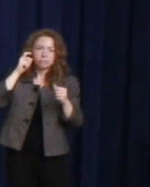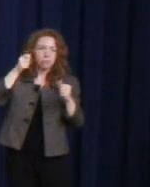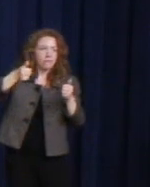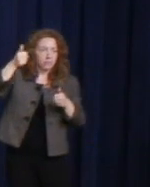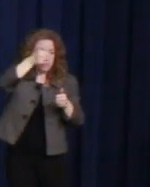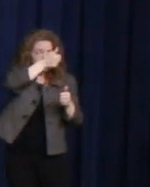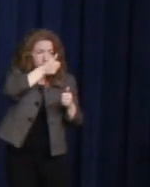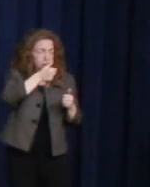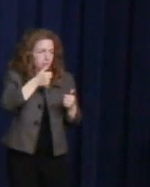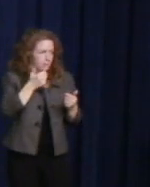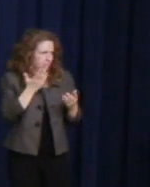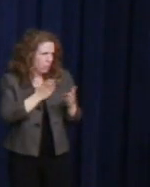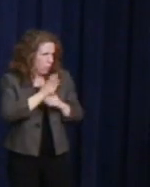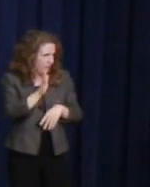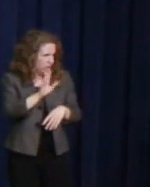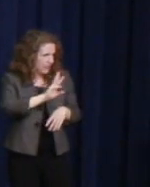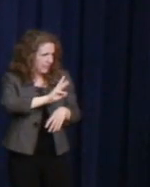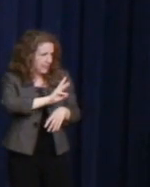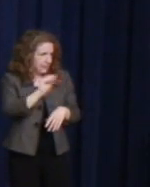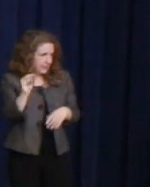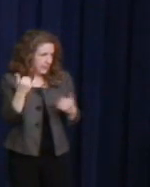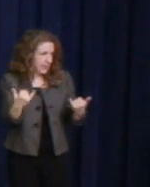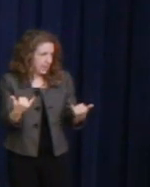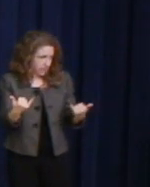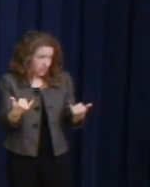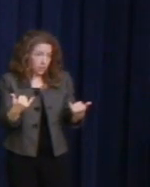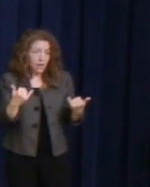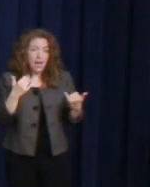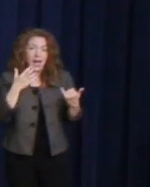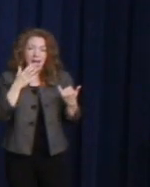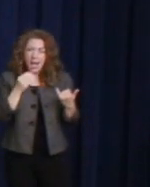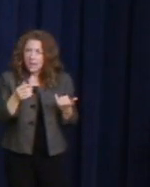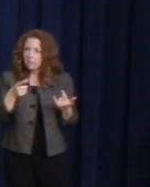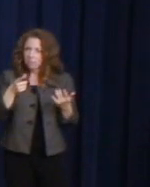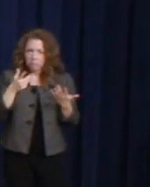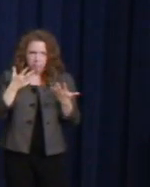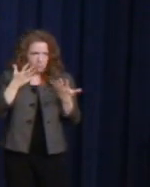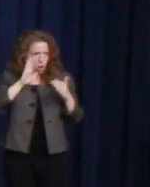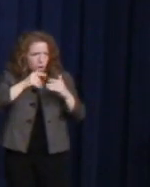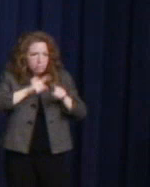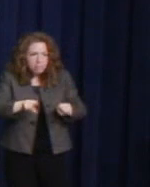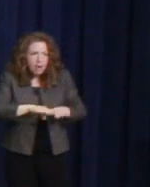and transgender public officials are serving at all levels of government in America.